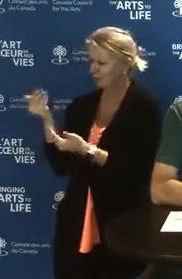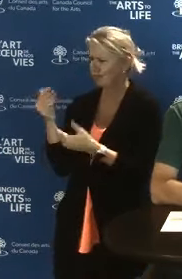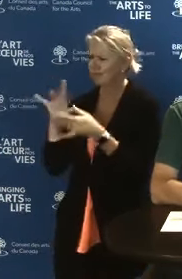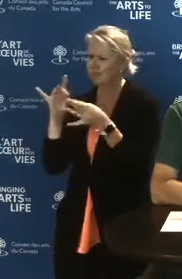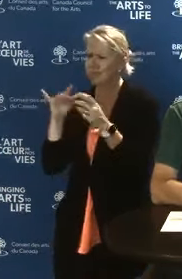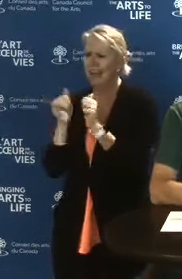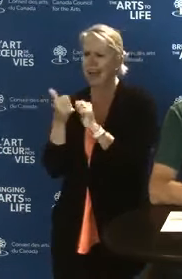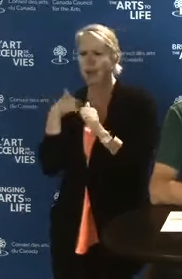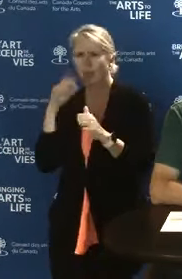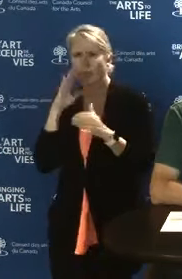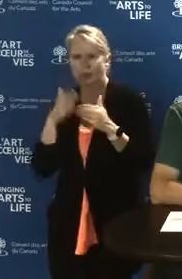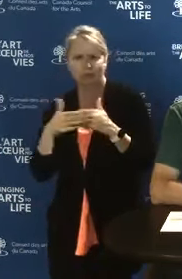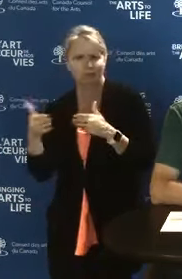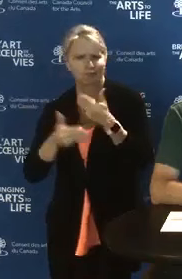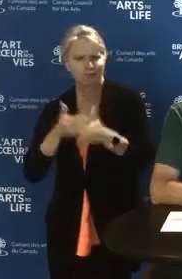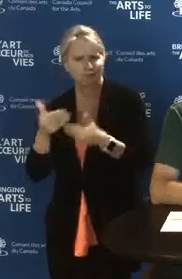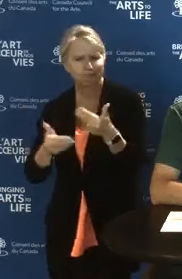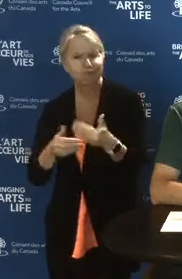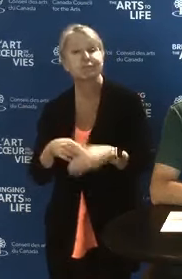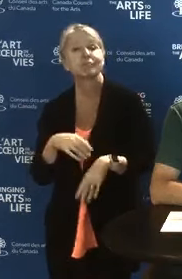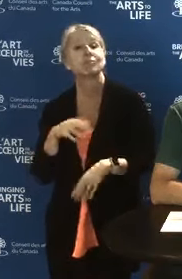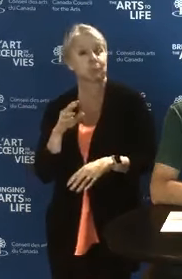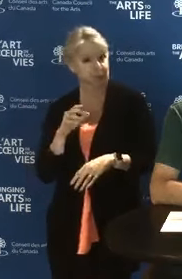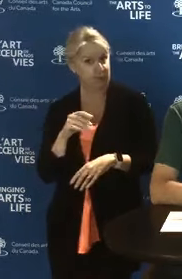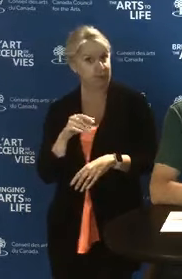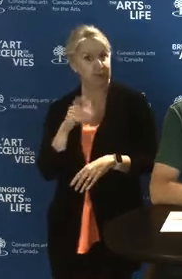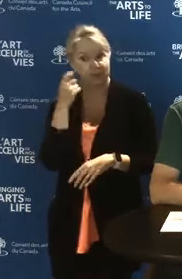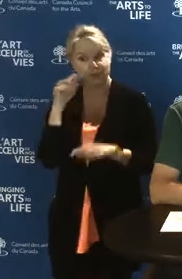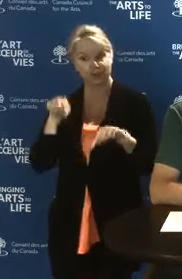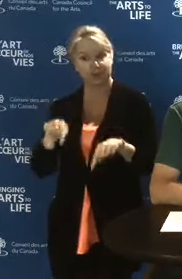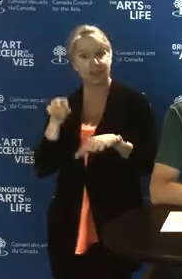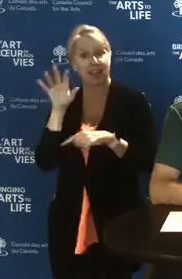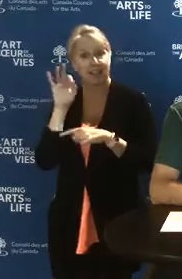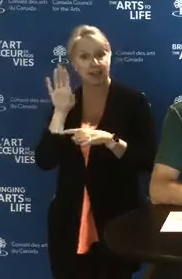To get in touch with us within this 30-minute Facebook Live session,